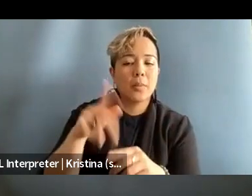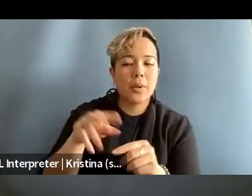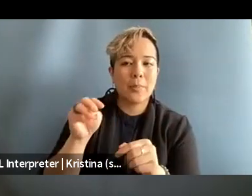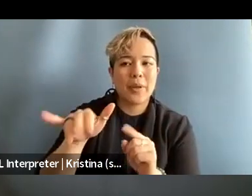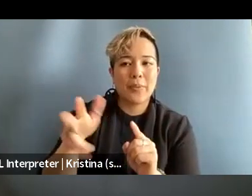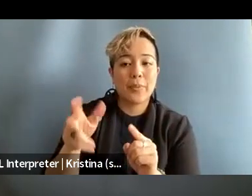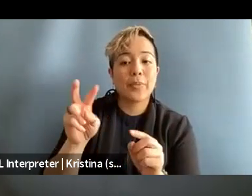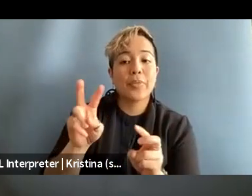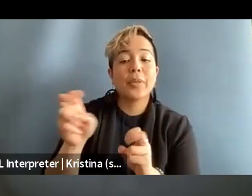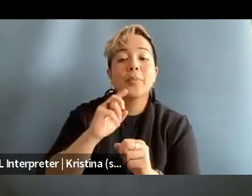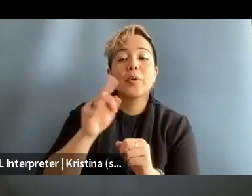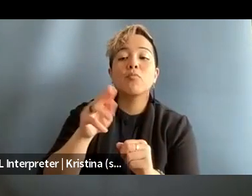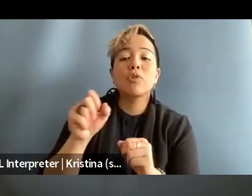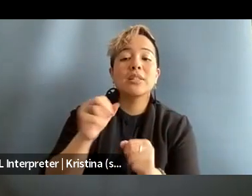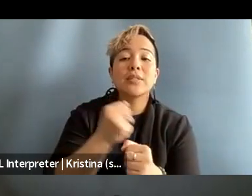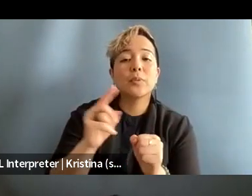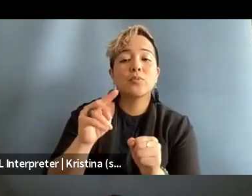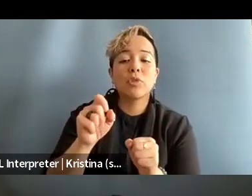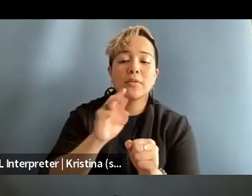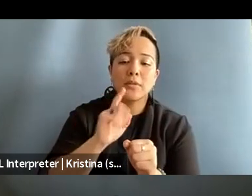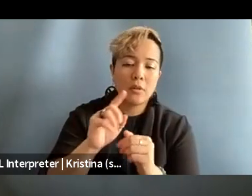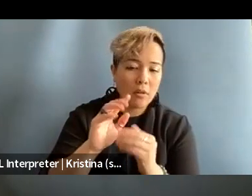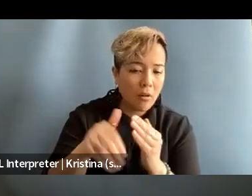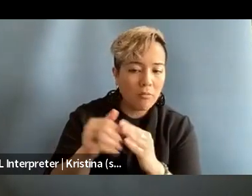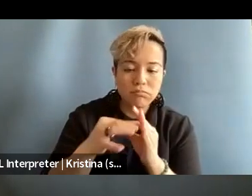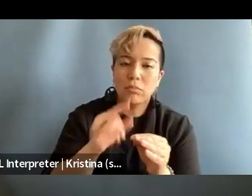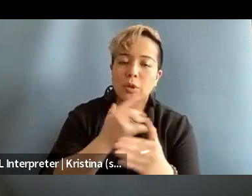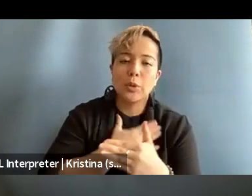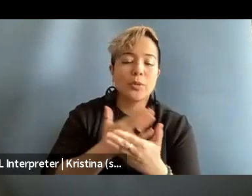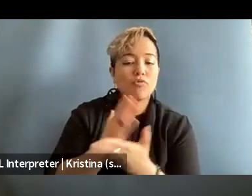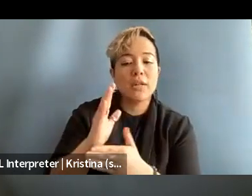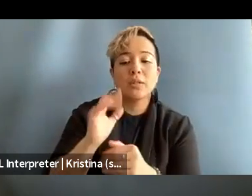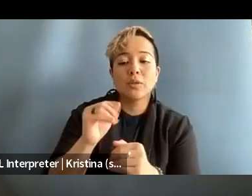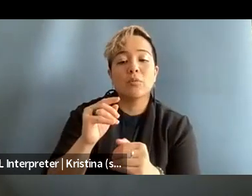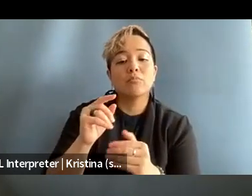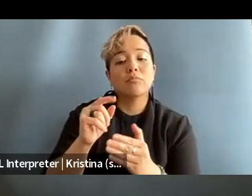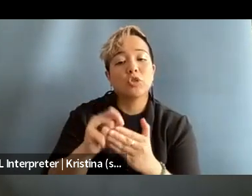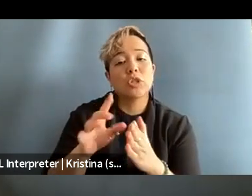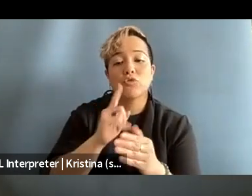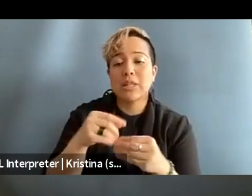is that press freedom drives all other human rights. So journalists really are providing access to crucial